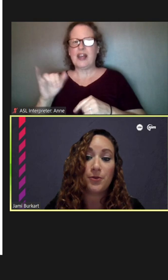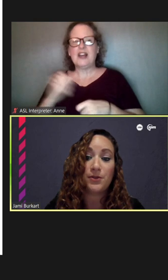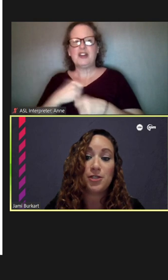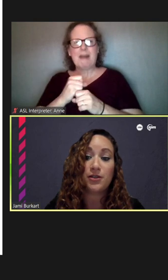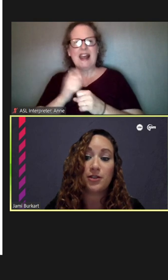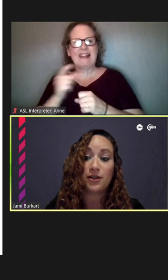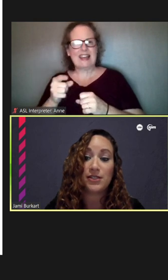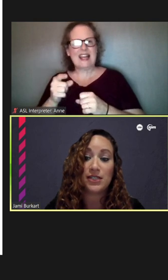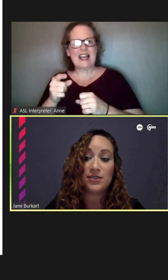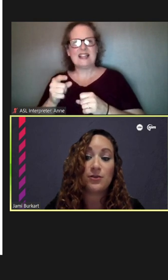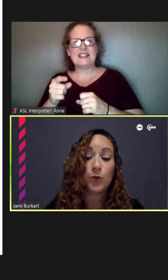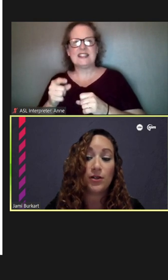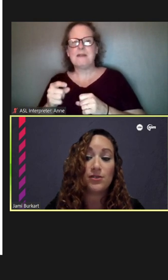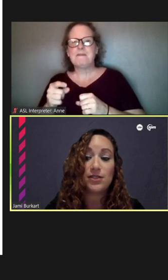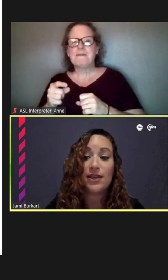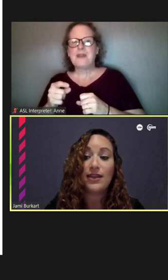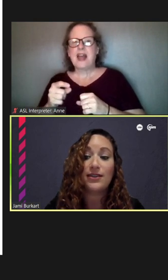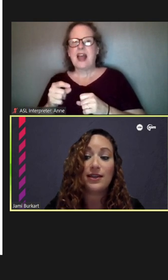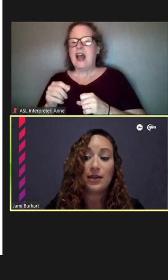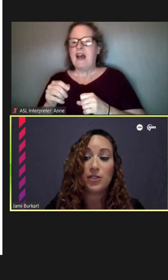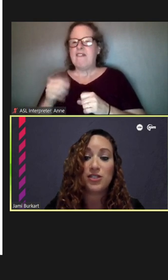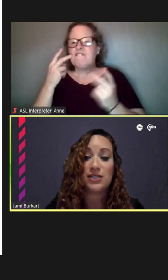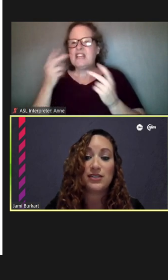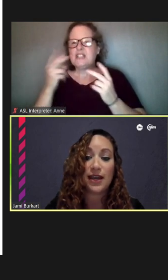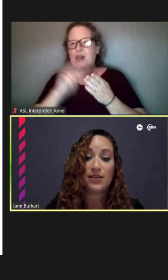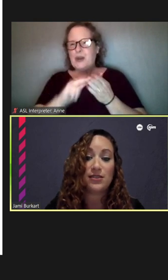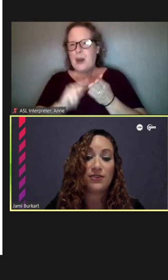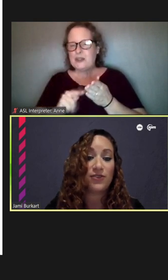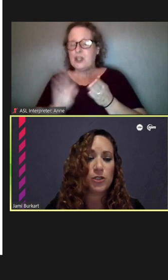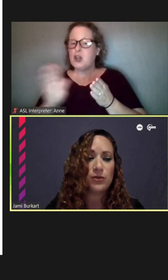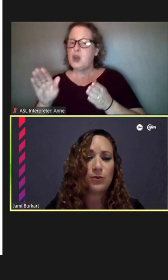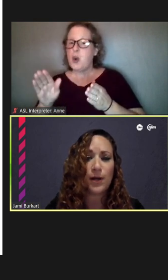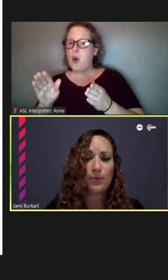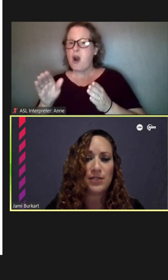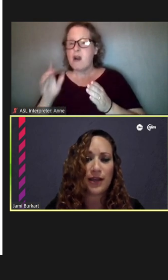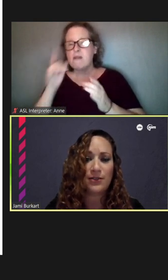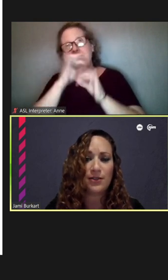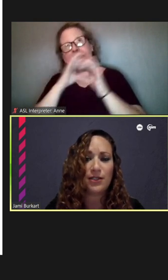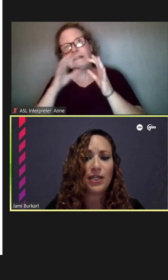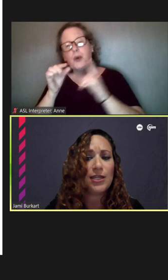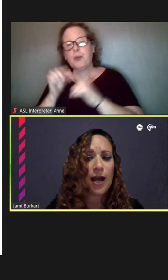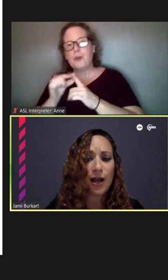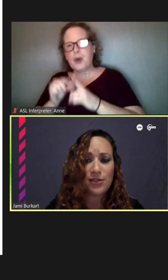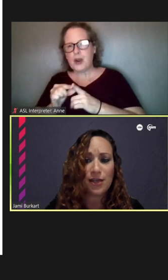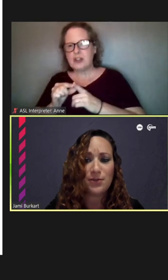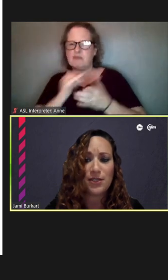will be turning your ideas and words into images and text to visually represent the key concepts